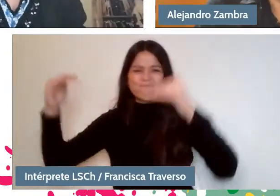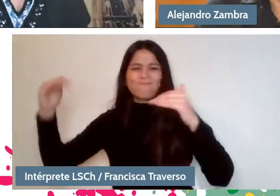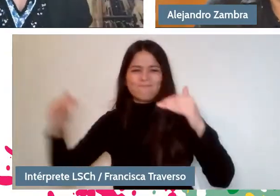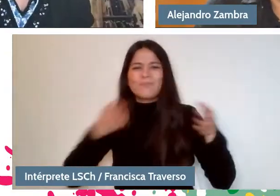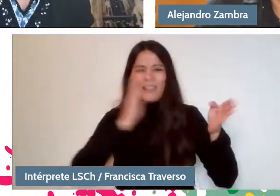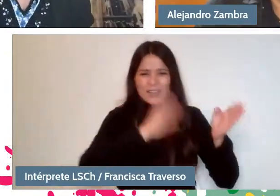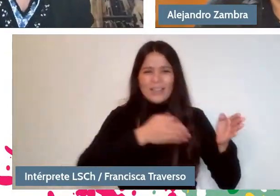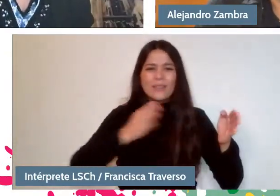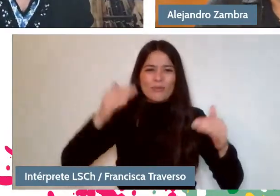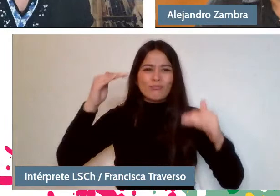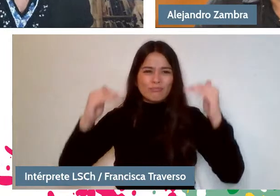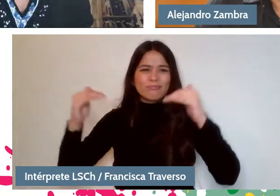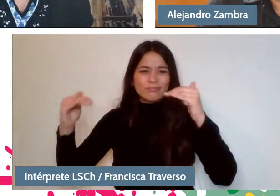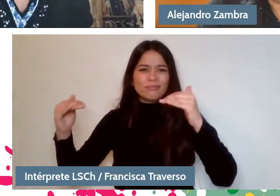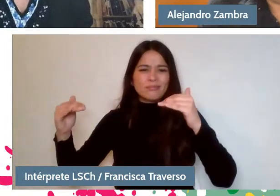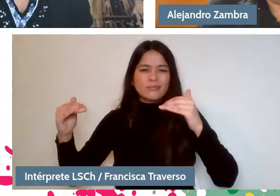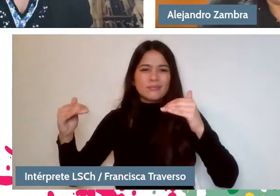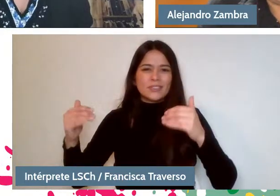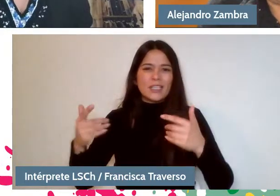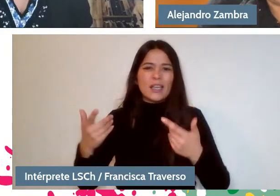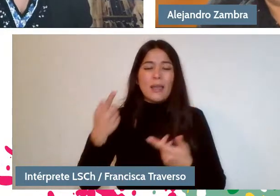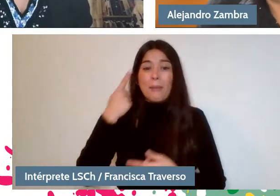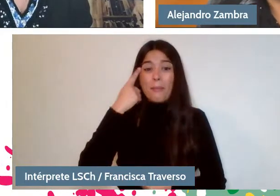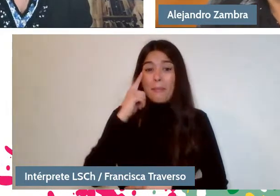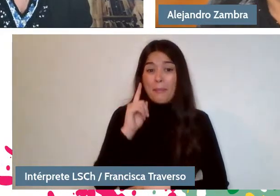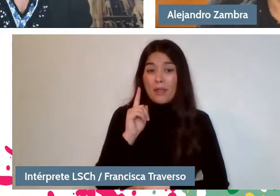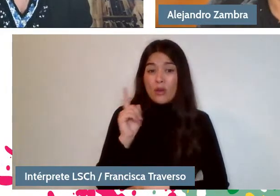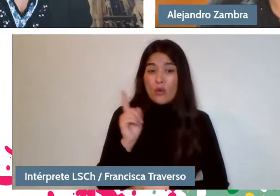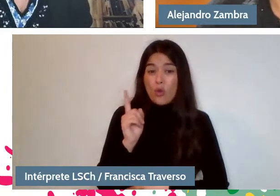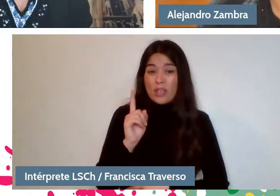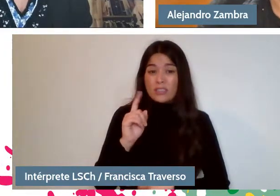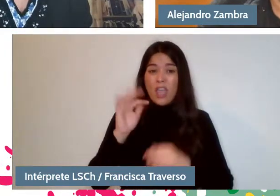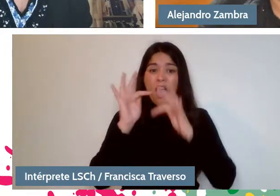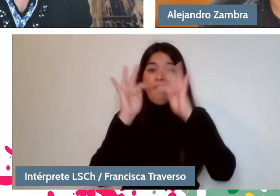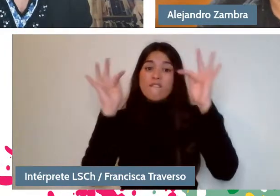Sure, but it's not a formula either but more like...